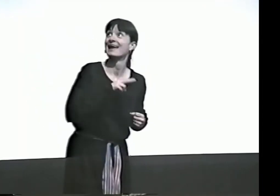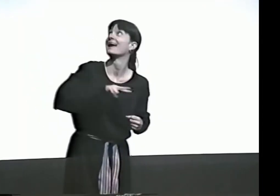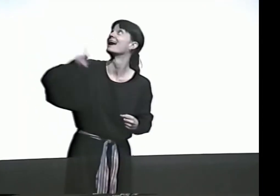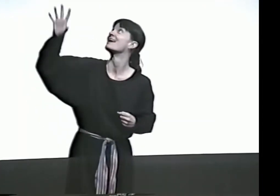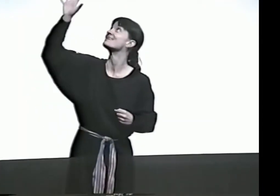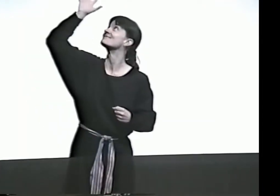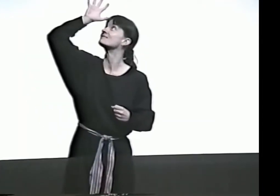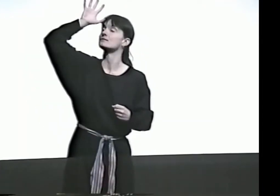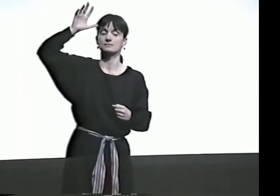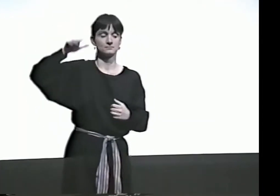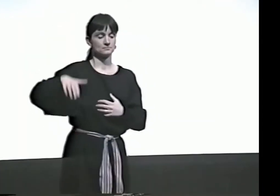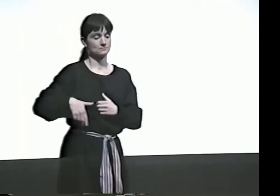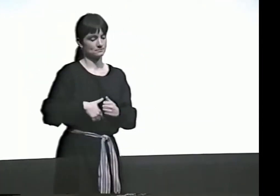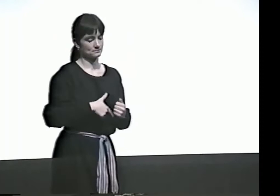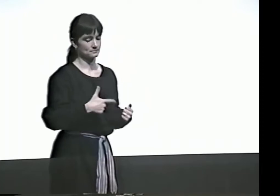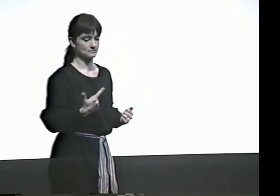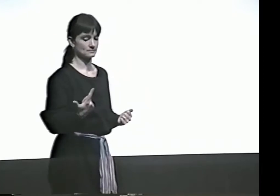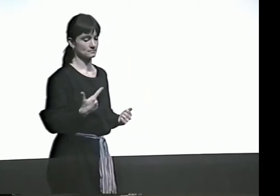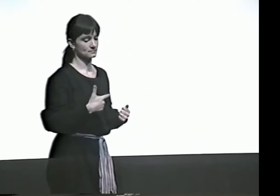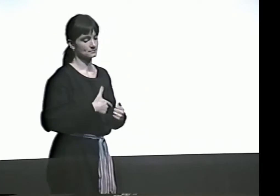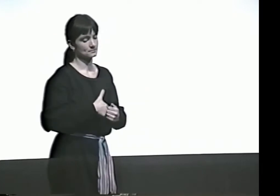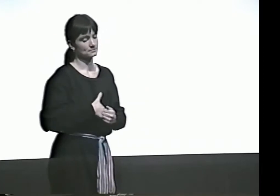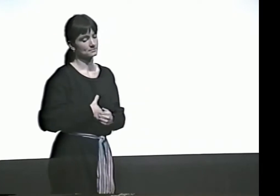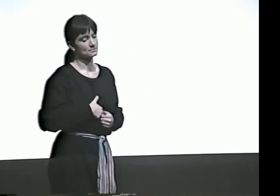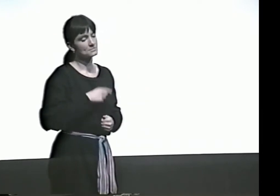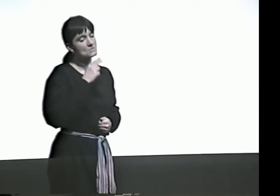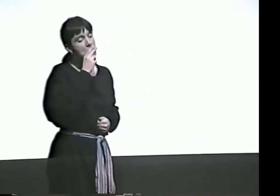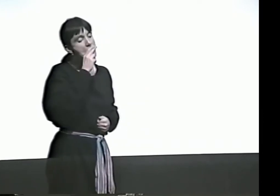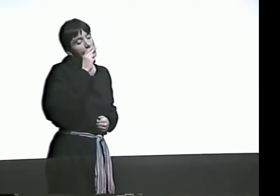LOOKS TO HER FATHER AND HIS GUN.